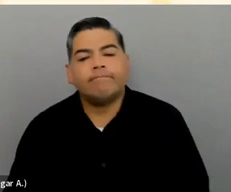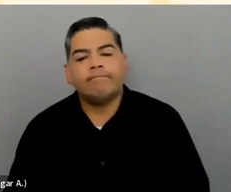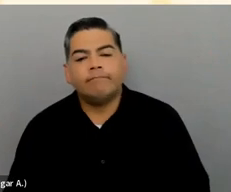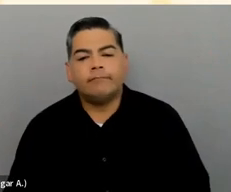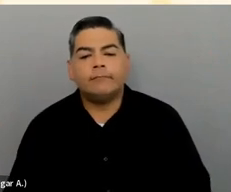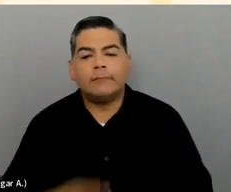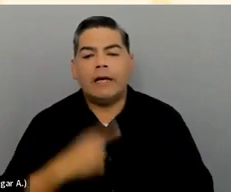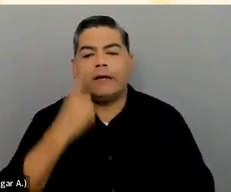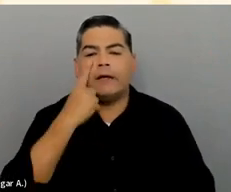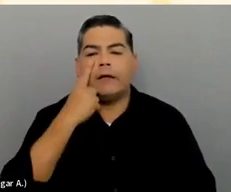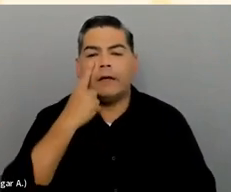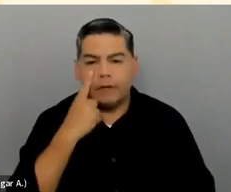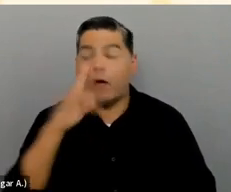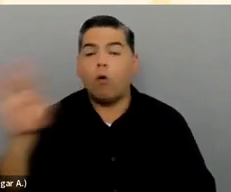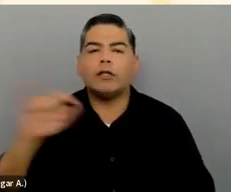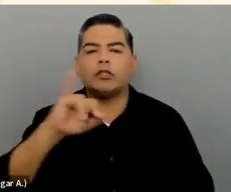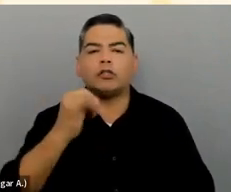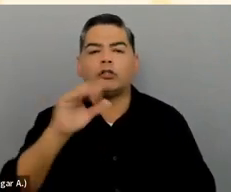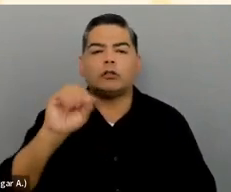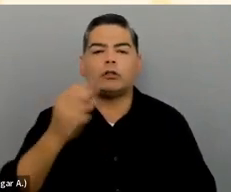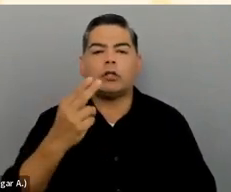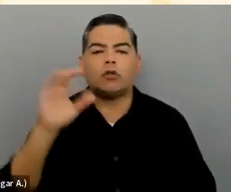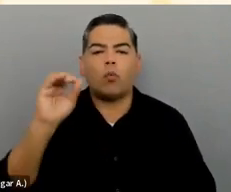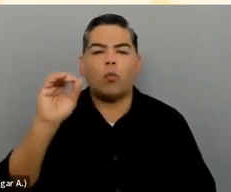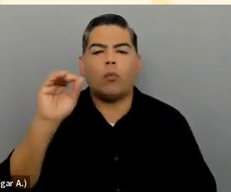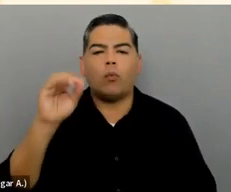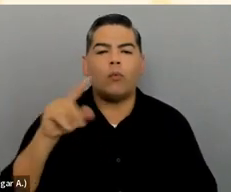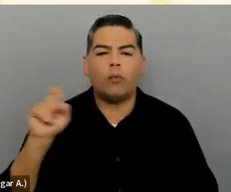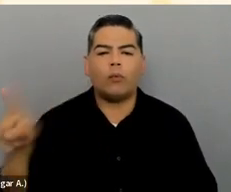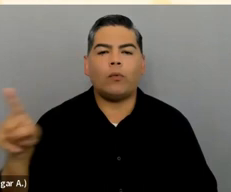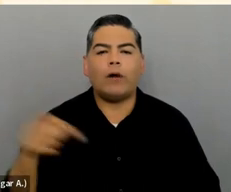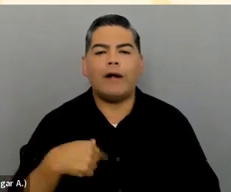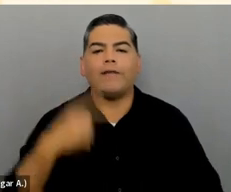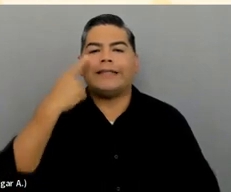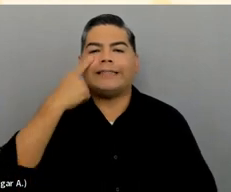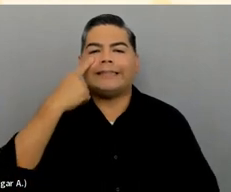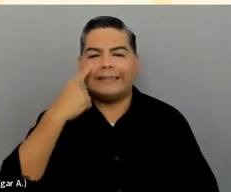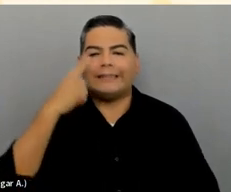Question from Joshua: I've seen some websites where they include ‘accessibility options,’